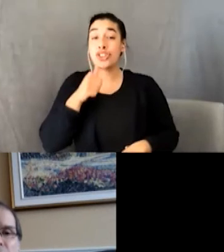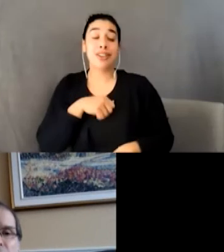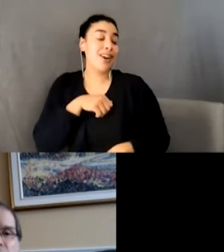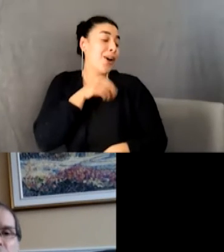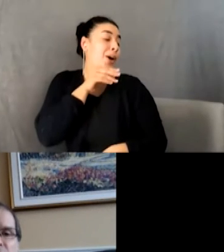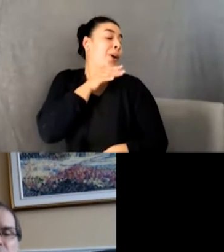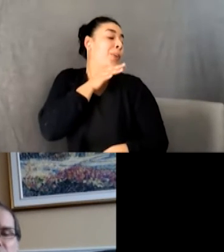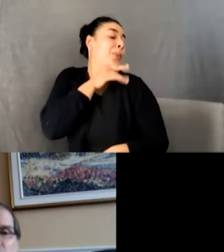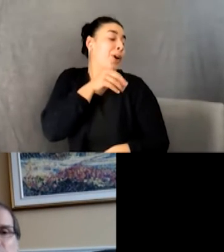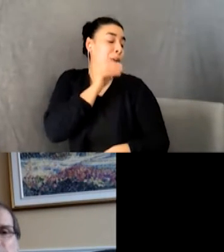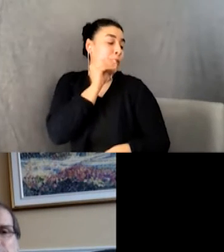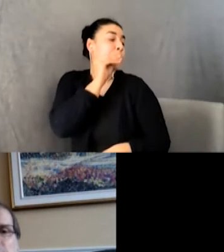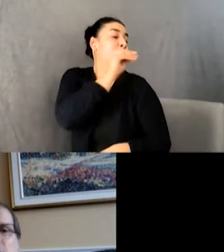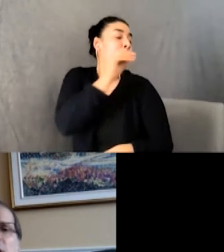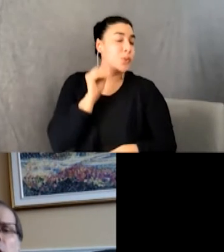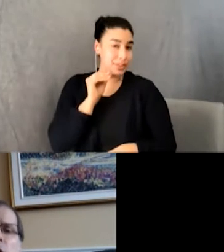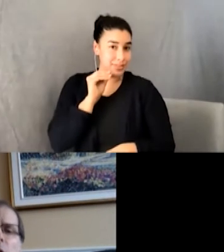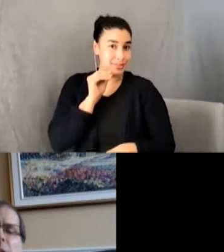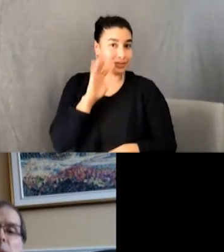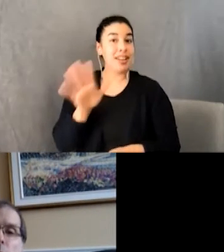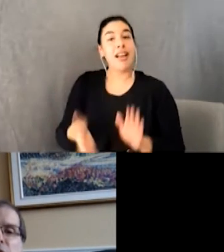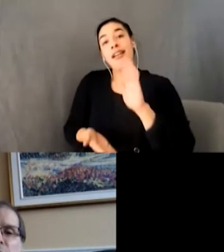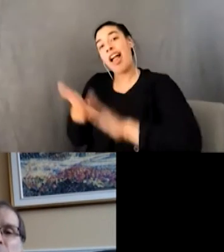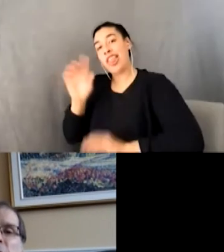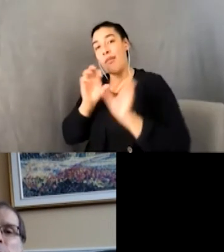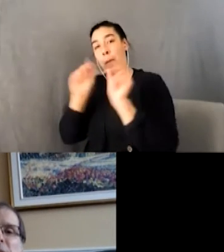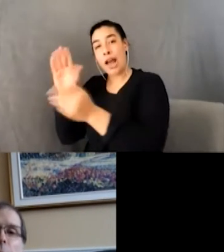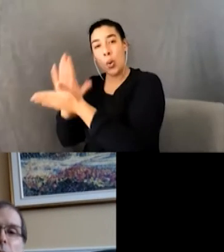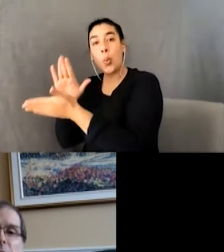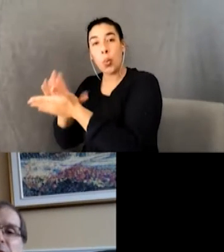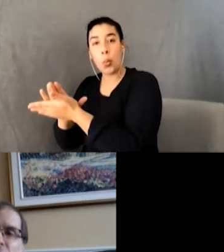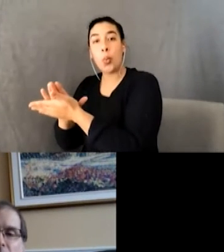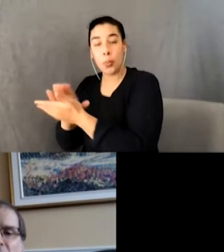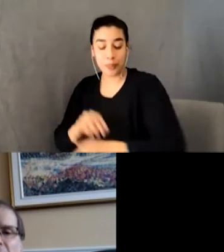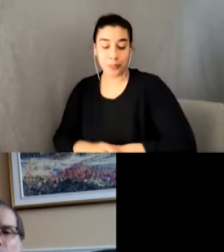the direction of her school. Her height and motion reminded me of a model strutting on a catwalk.